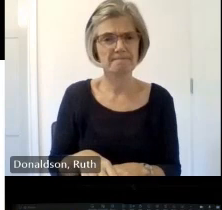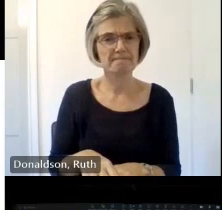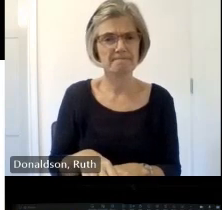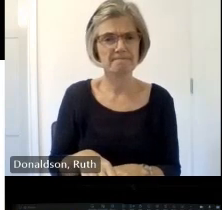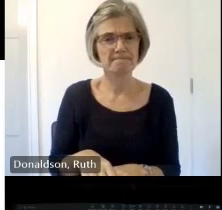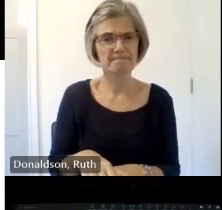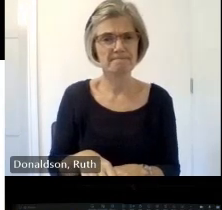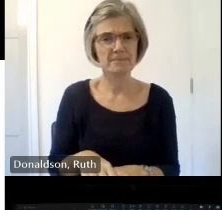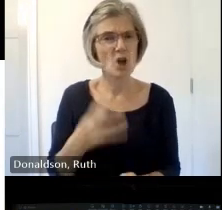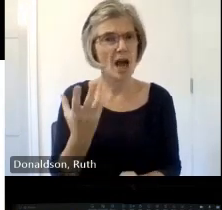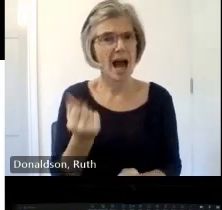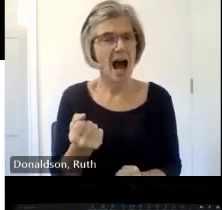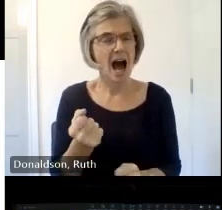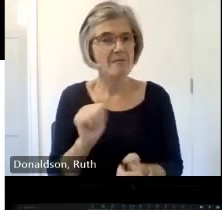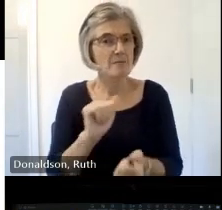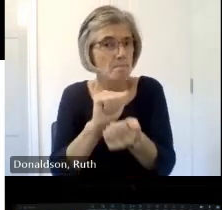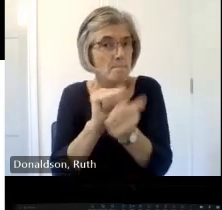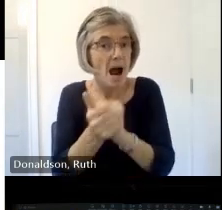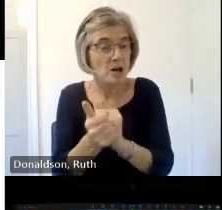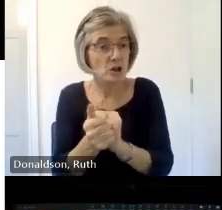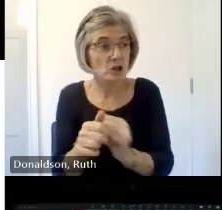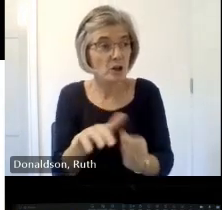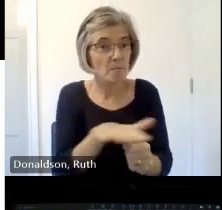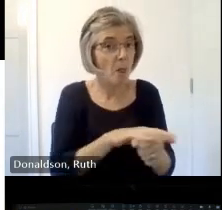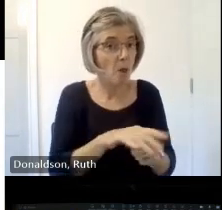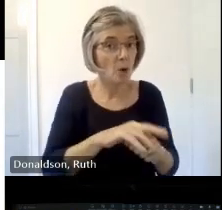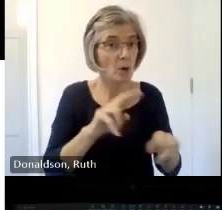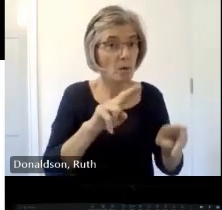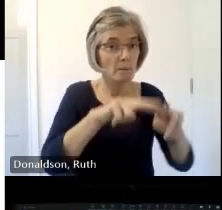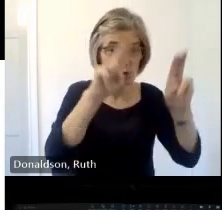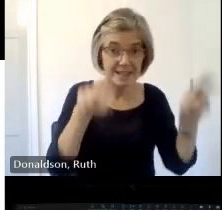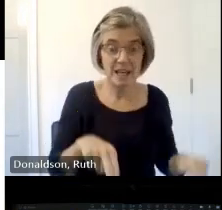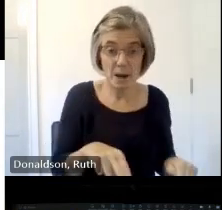local museums for example that these pieces can then be safeguarded for the future and because I